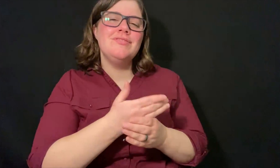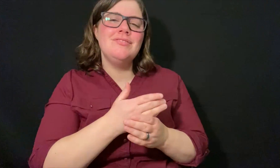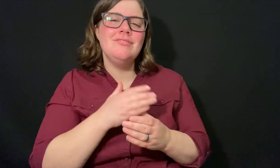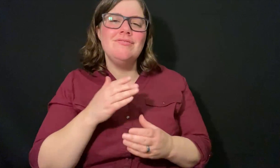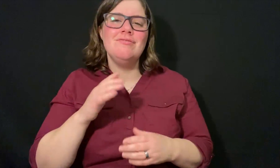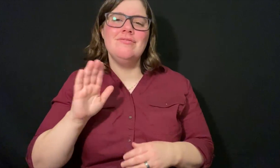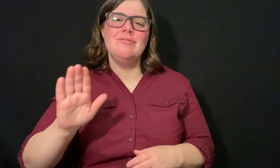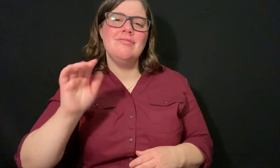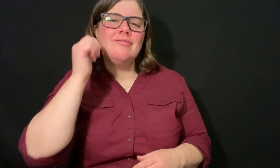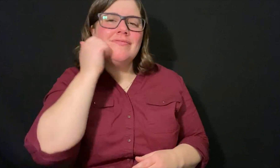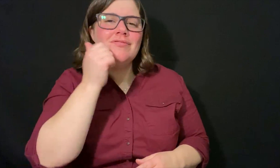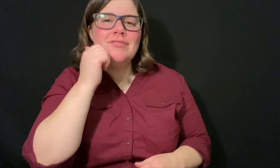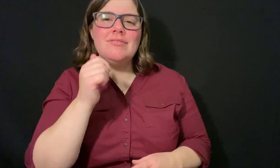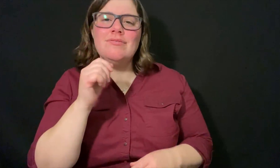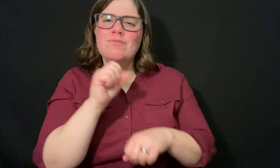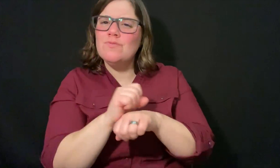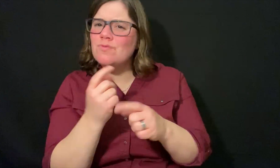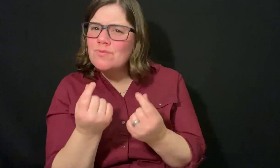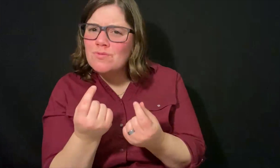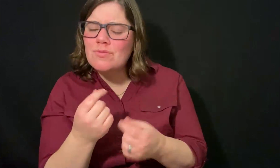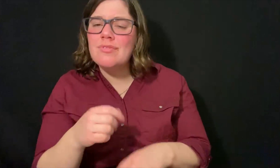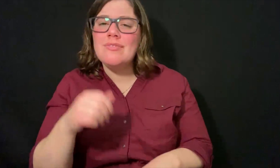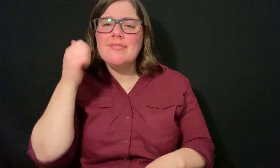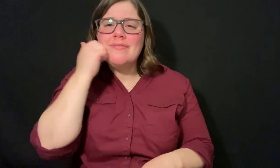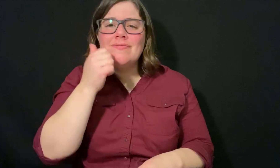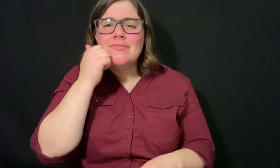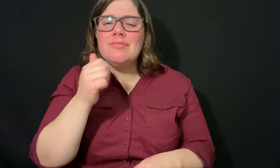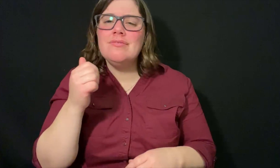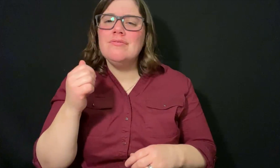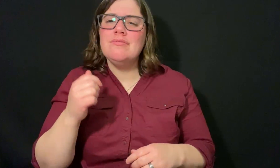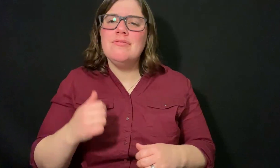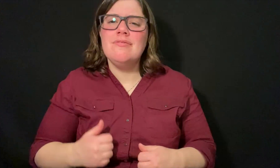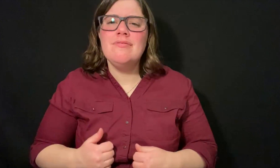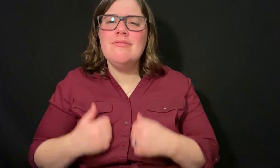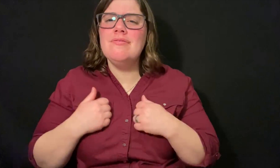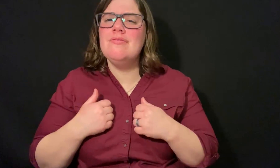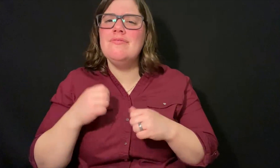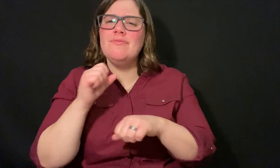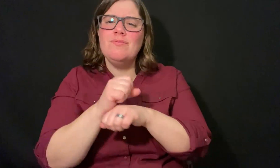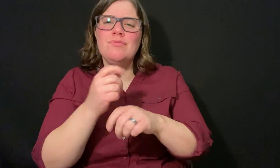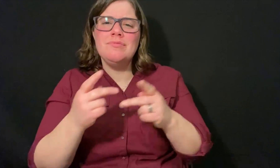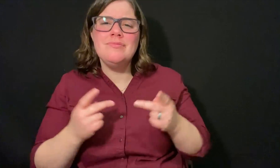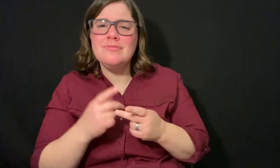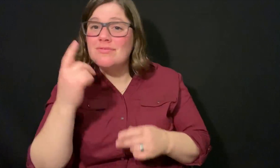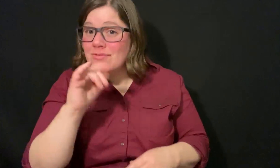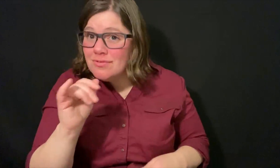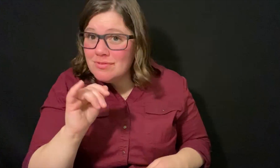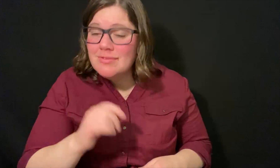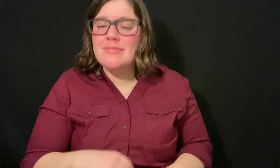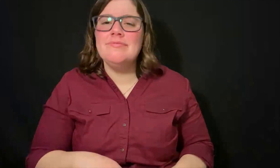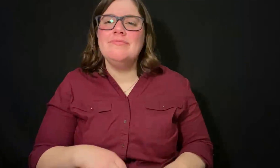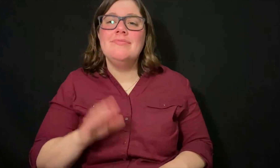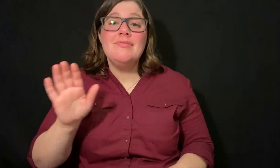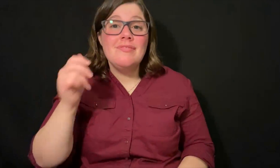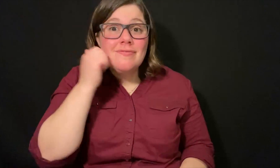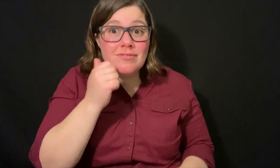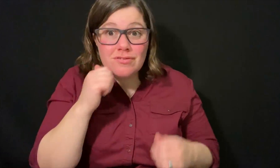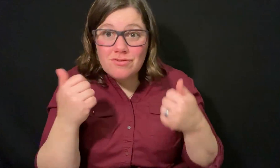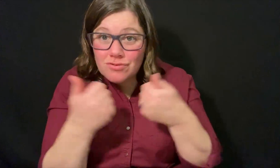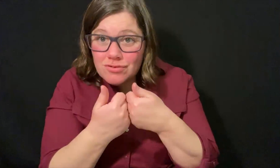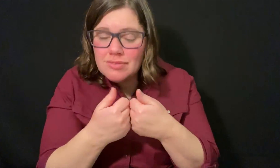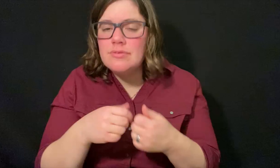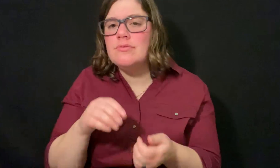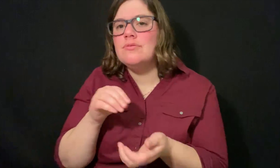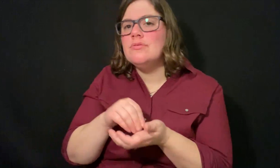The guest can share and tell their daily duties, their daily life in the workplace, and share their daily challenges.